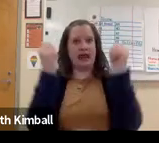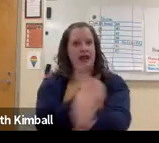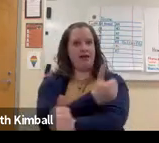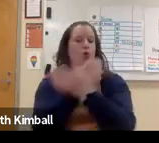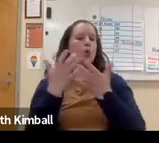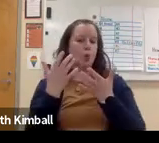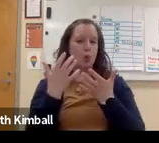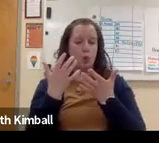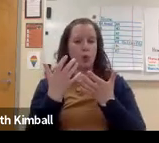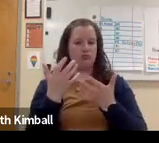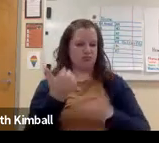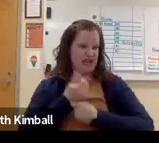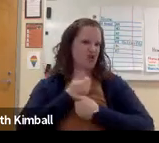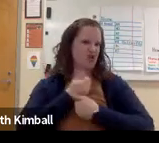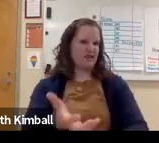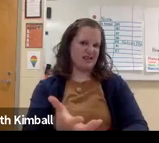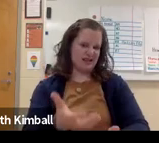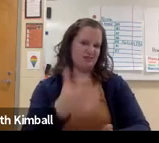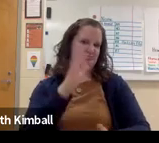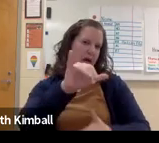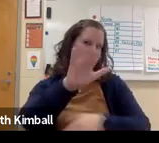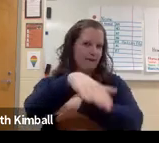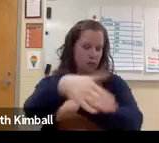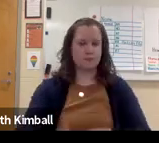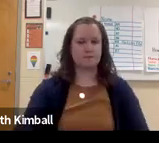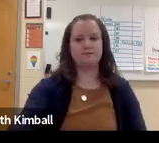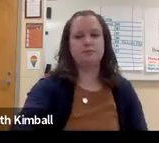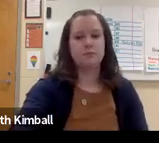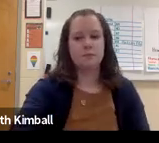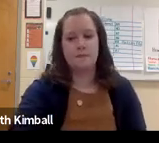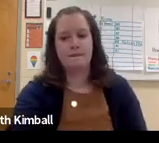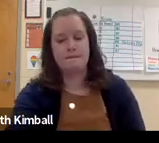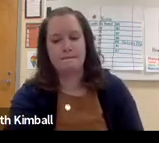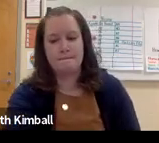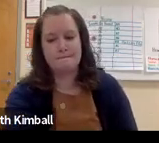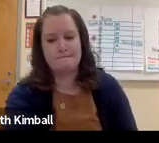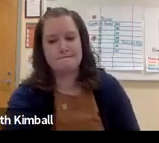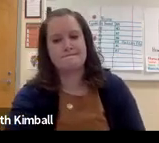hearing all those noises, they learn how to filter it out. But it's a lot more difficult for our students